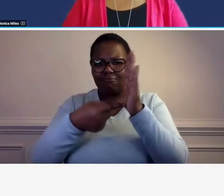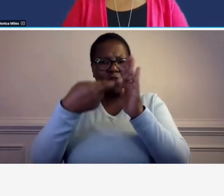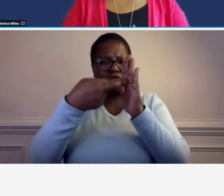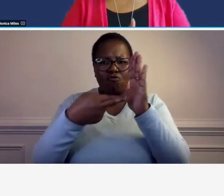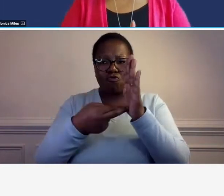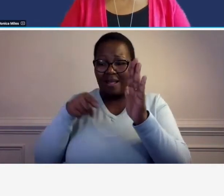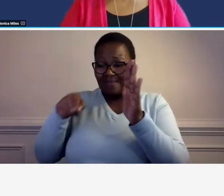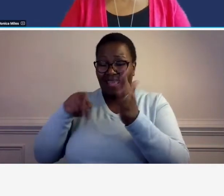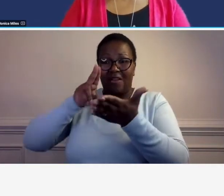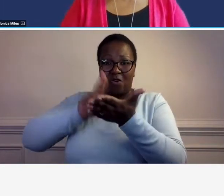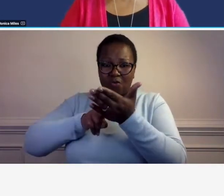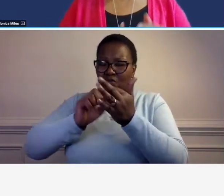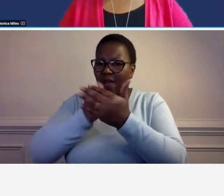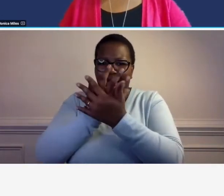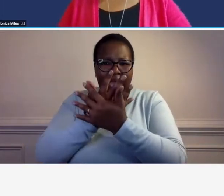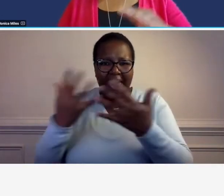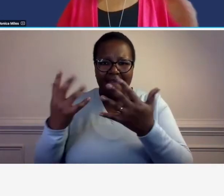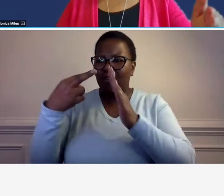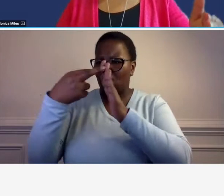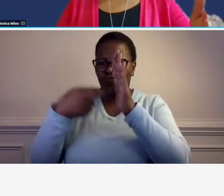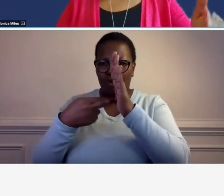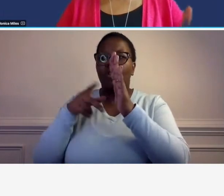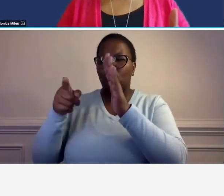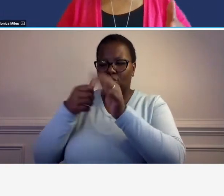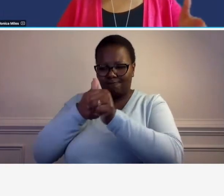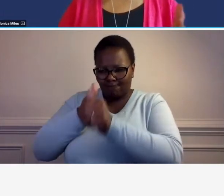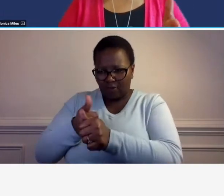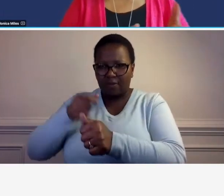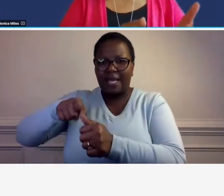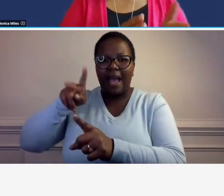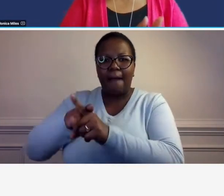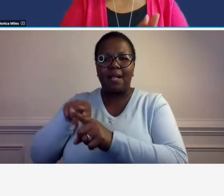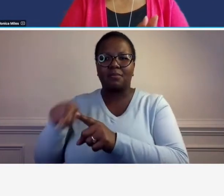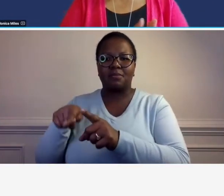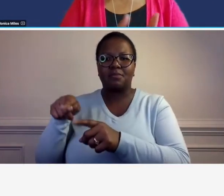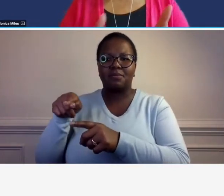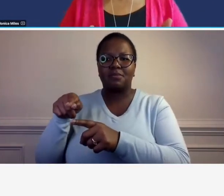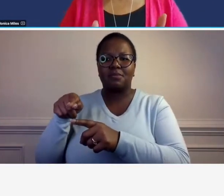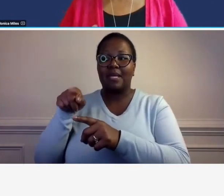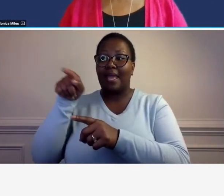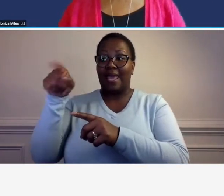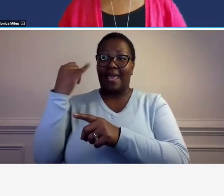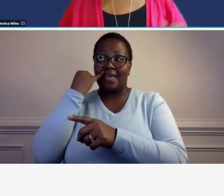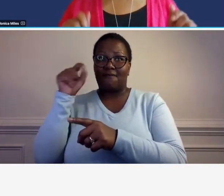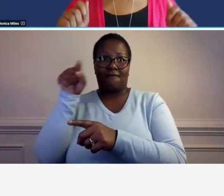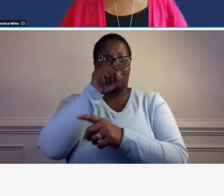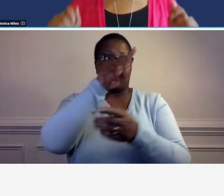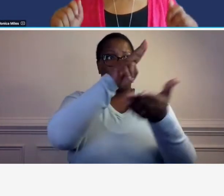to every provision of this um master contract the contract between d-dot and the prime so keep that